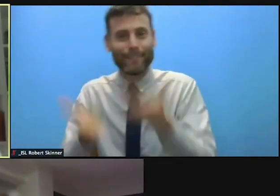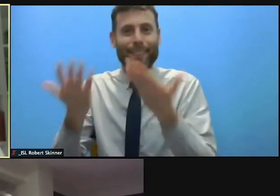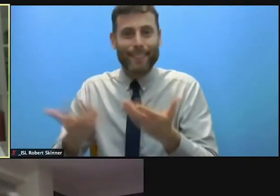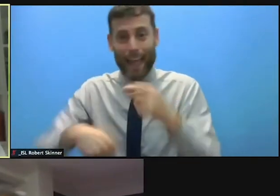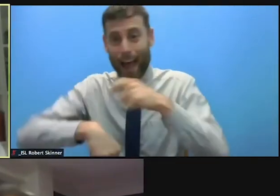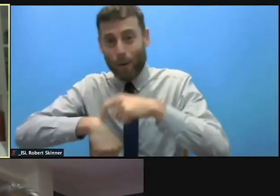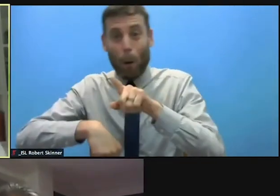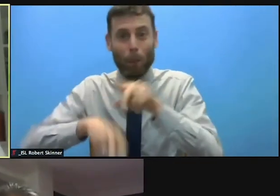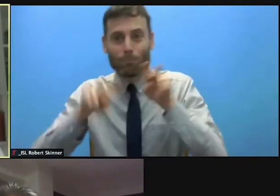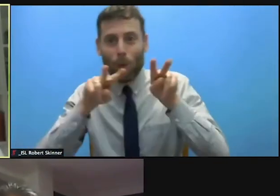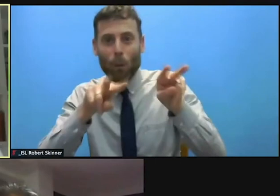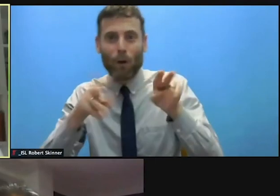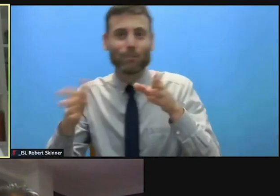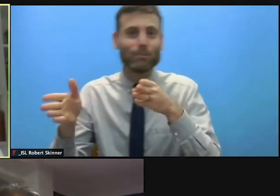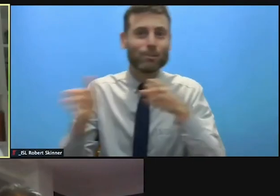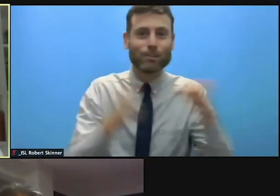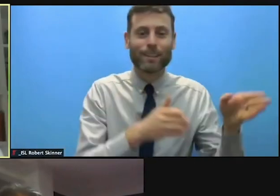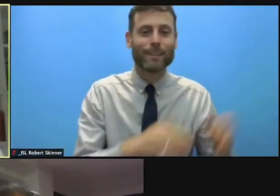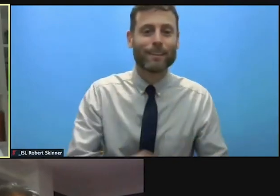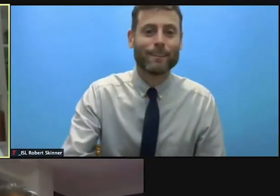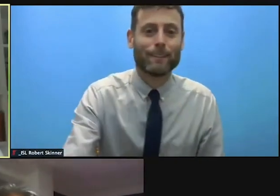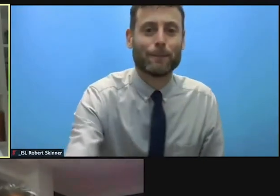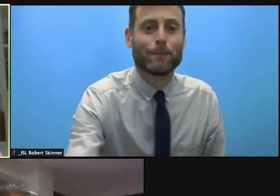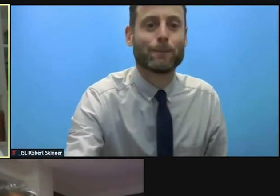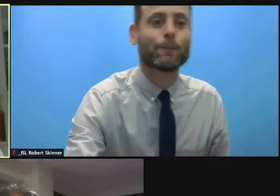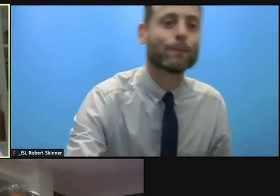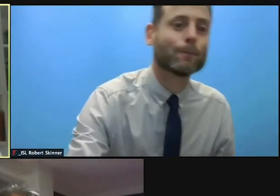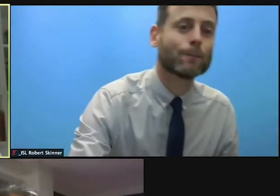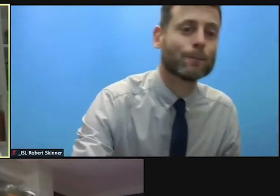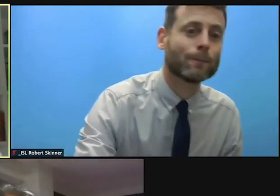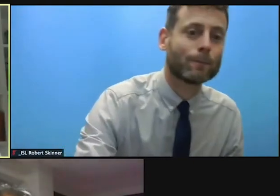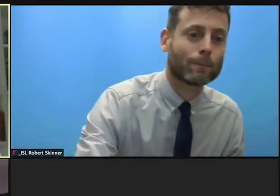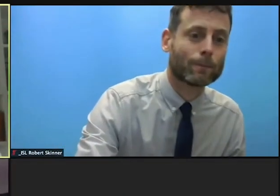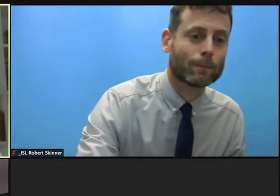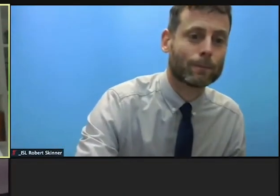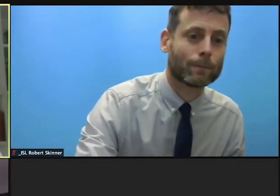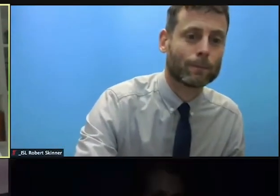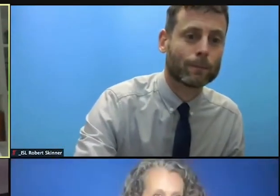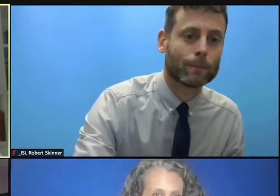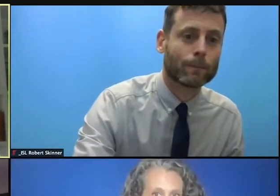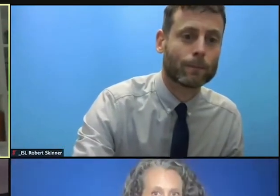We now move to William Chemaly, coordinator of the Global Protection Cluster. William